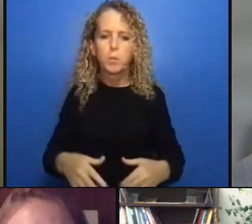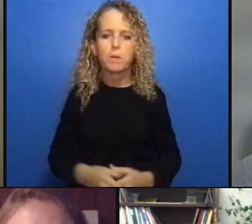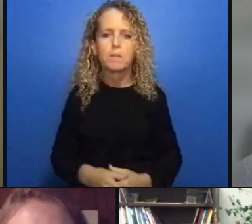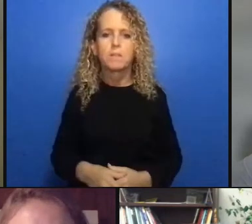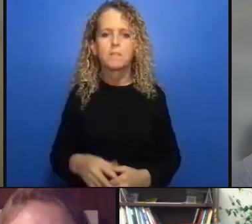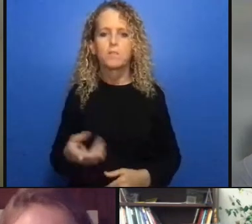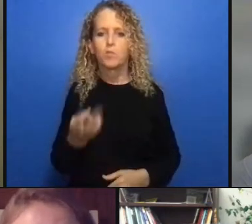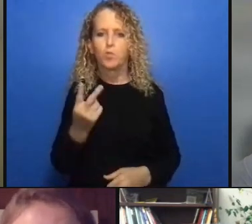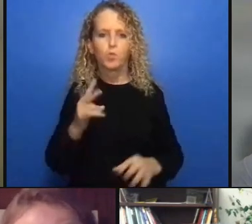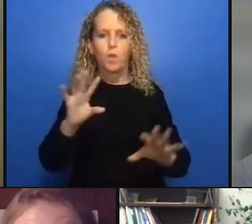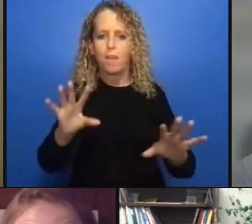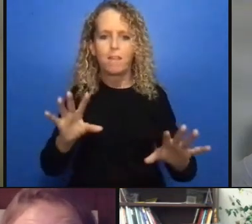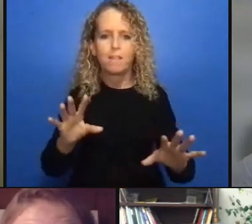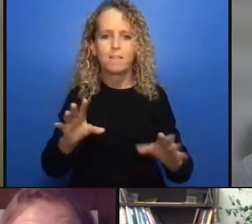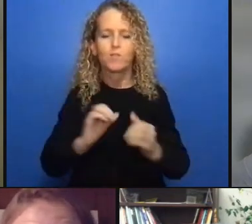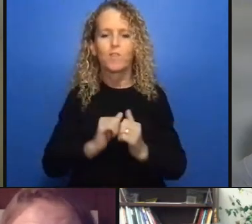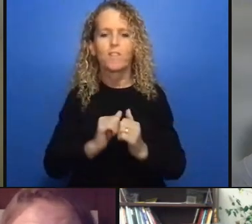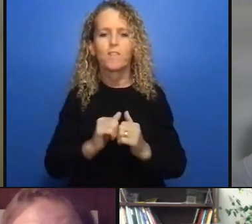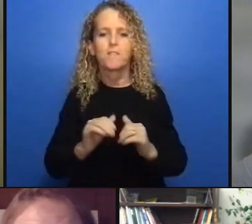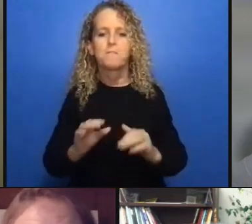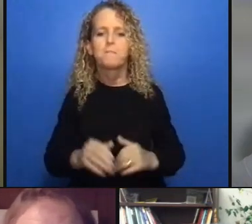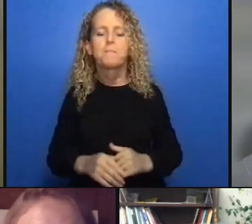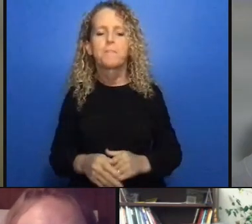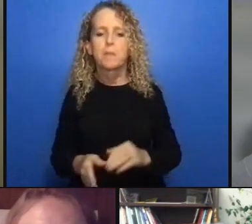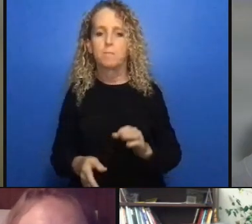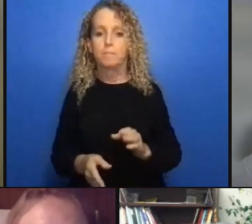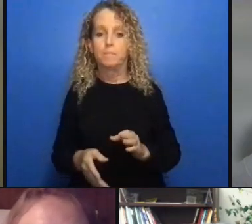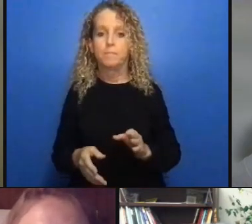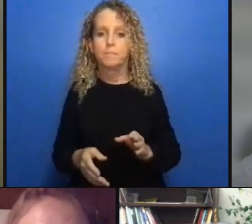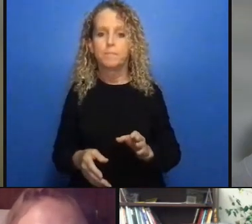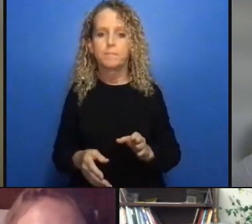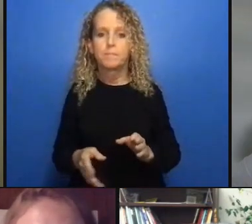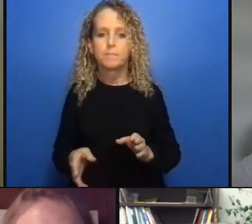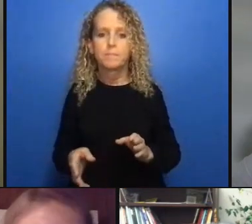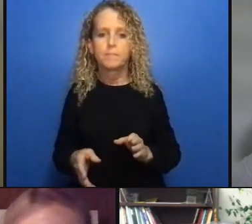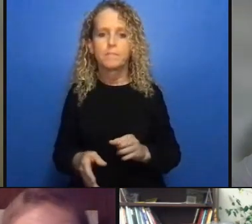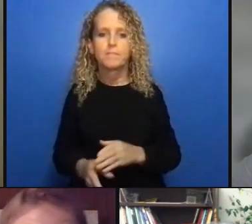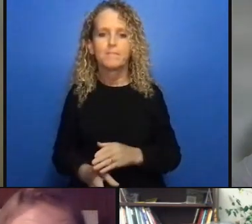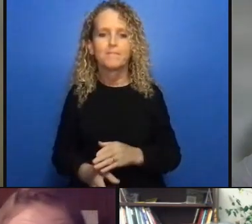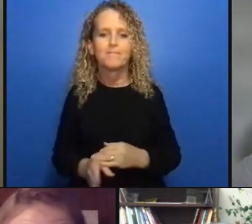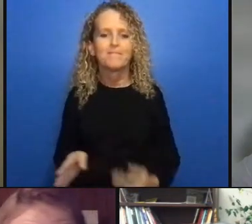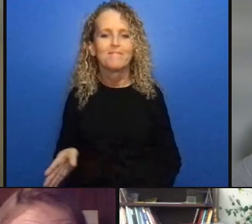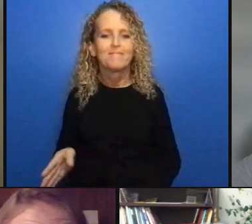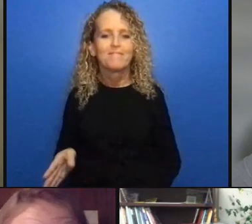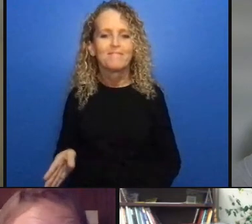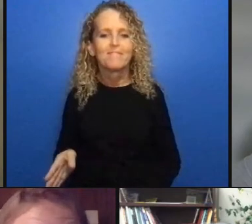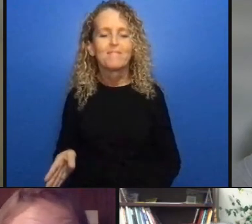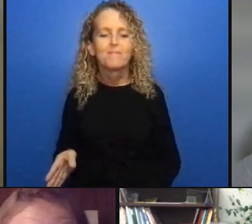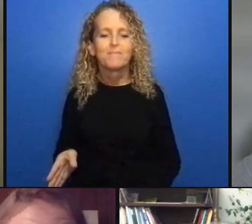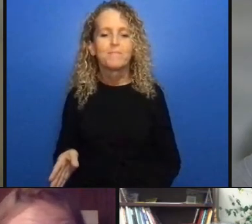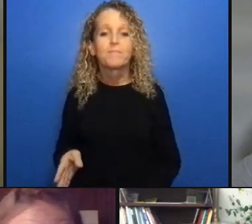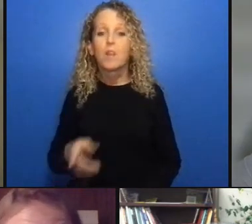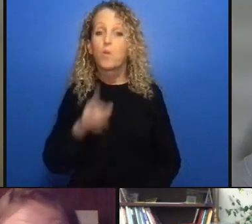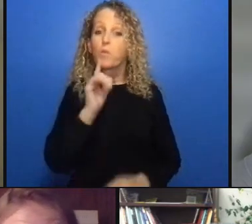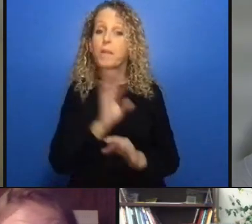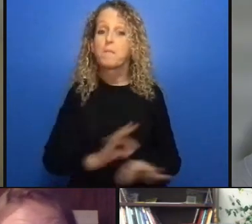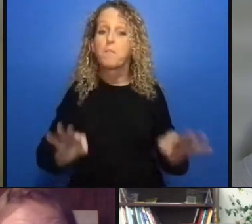housed this delusion that it's safe but actually when our society doesn't make any investments